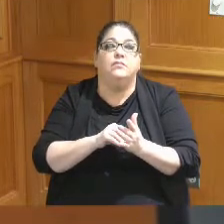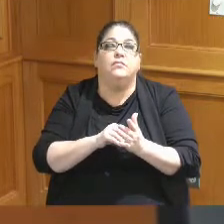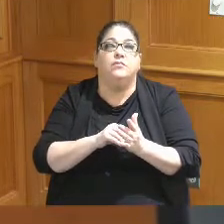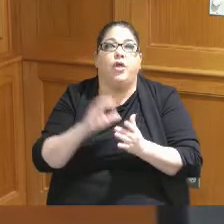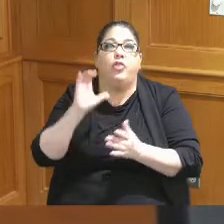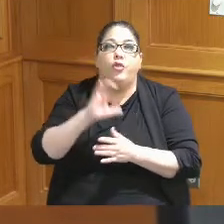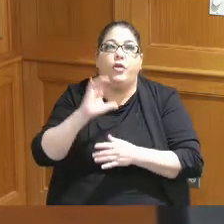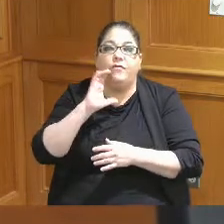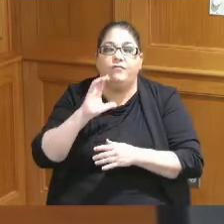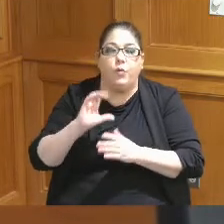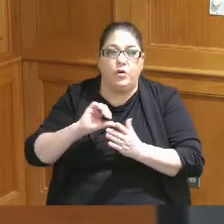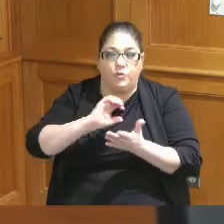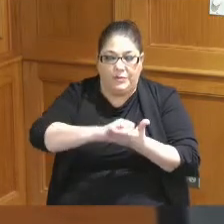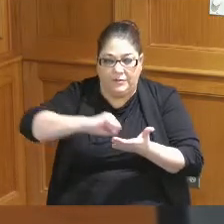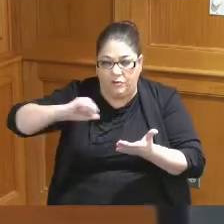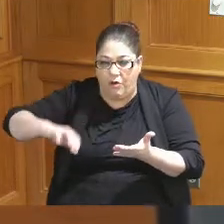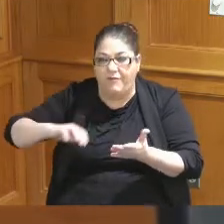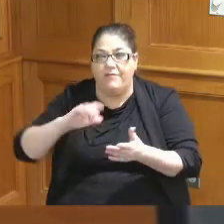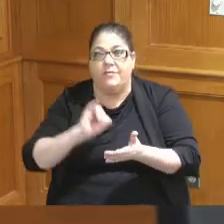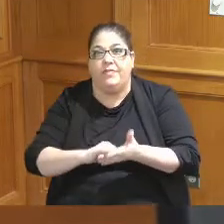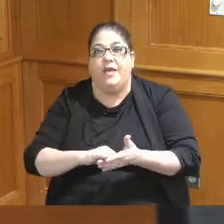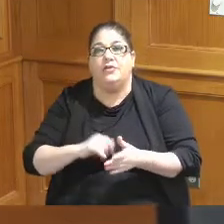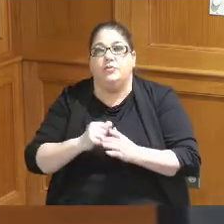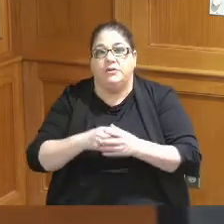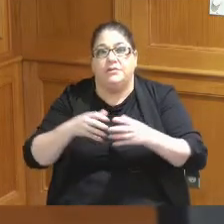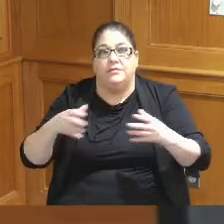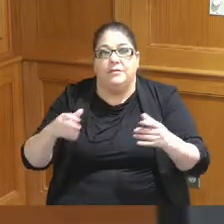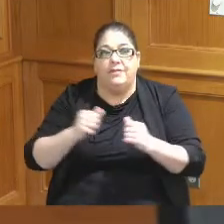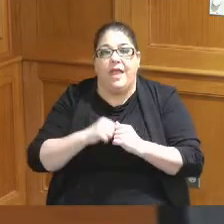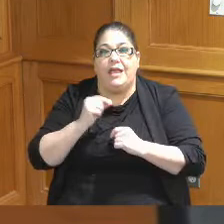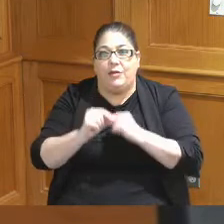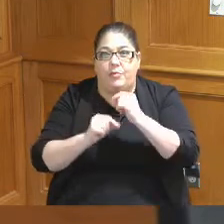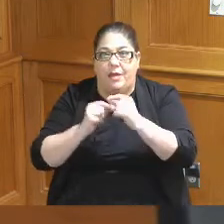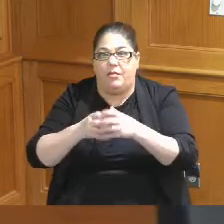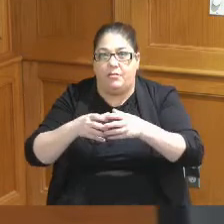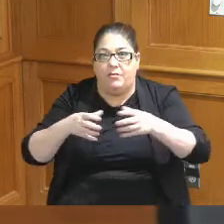a carve out from there as we continue to expand that incrementally so it's not a new fund or